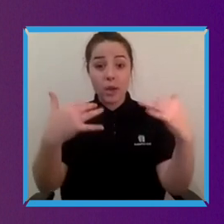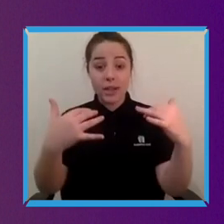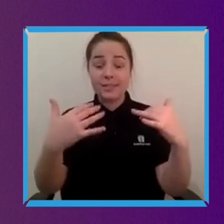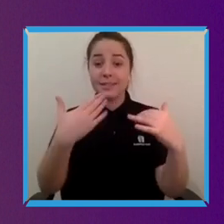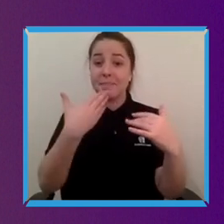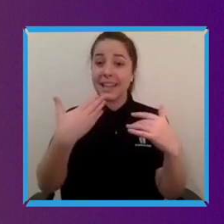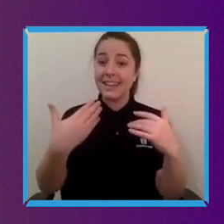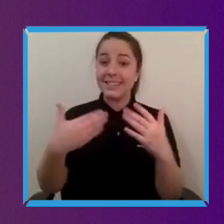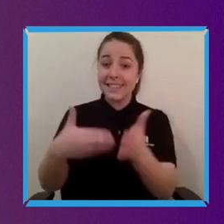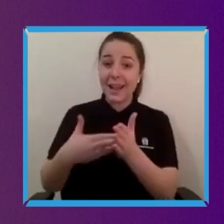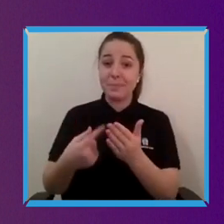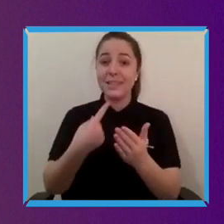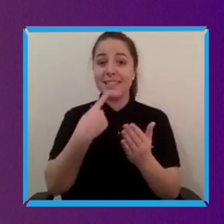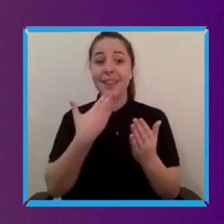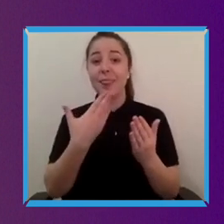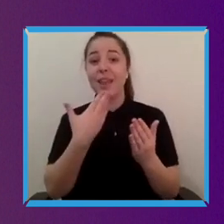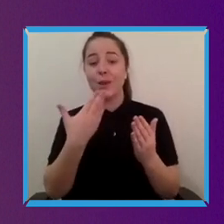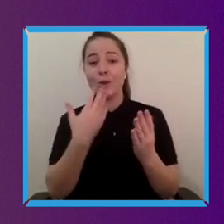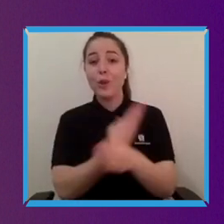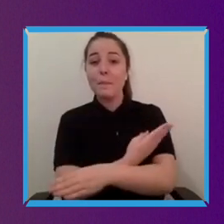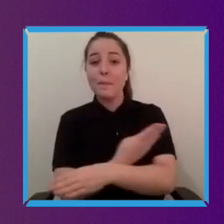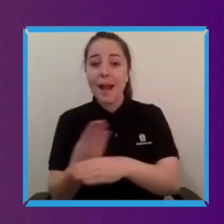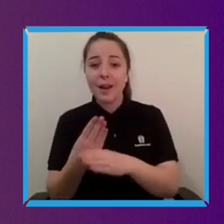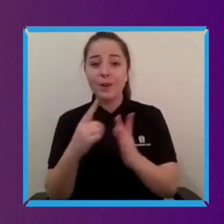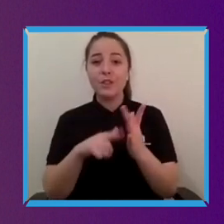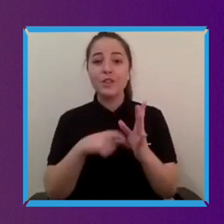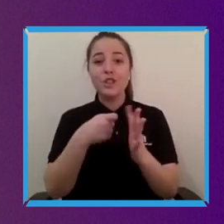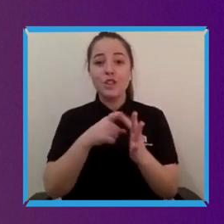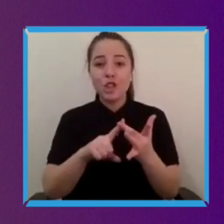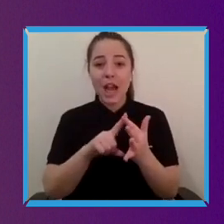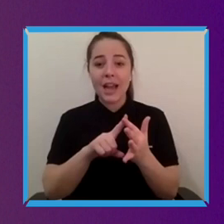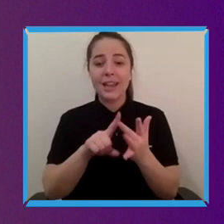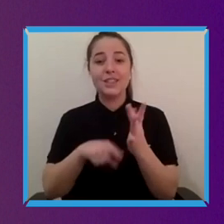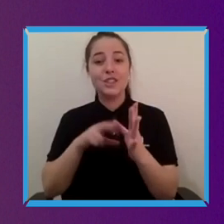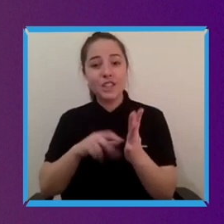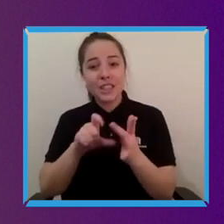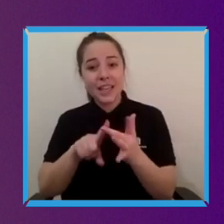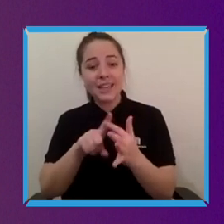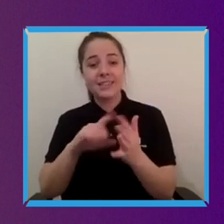tonight: Srin Madipalli, Jackie Leach Scully and Janice O'Connor also want to say thank you to